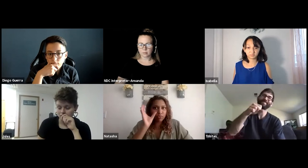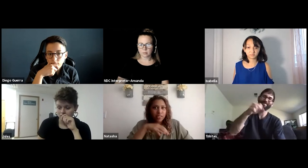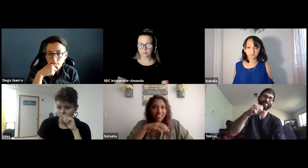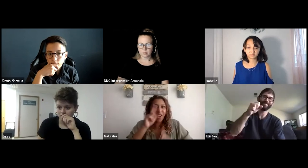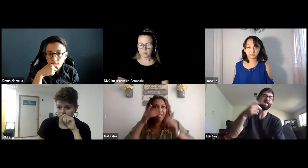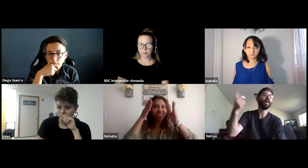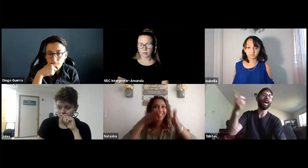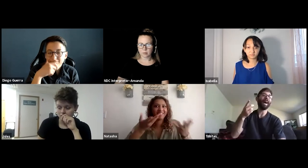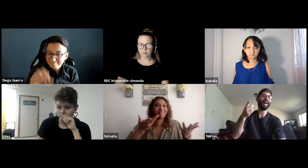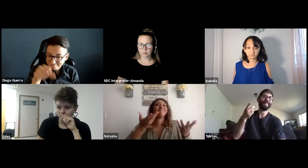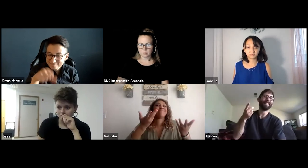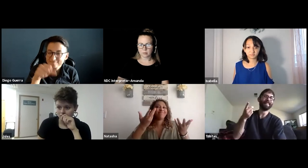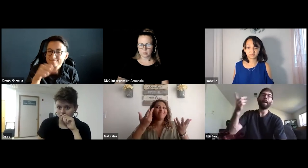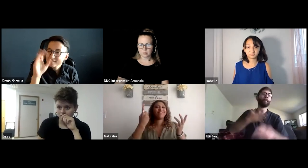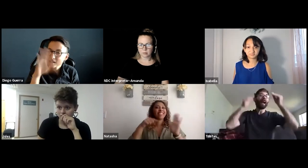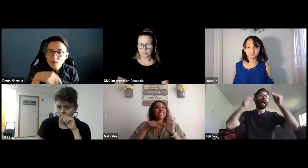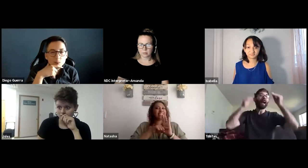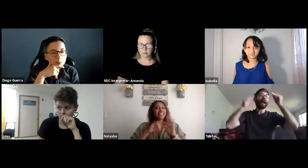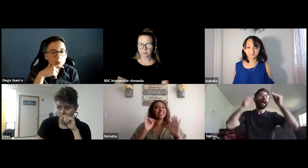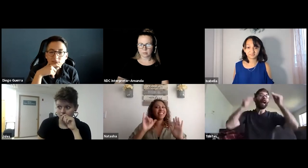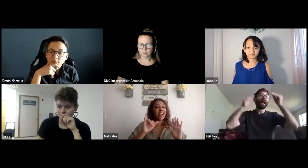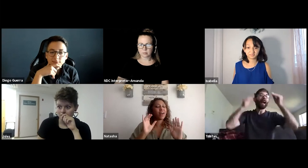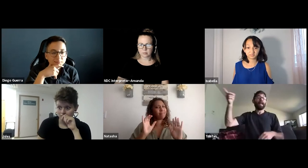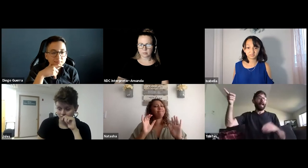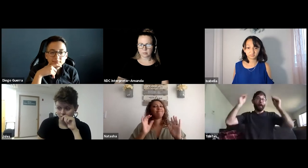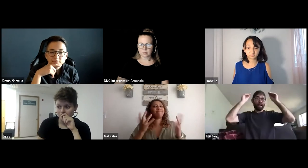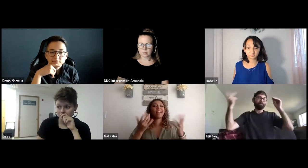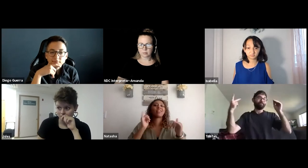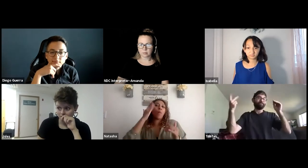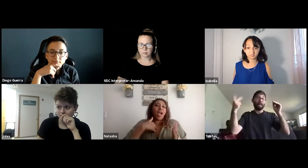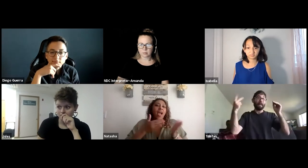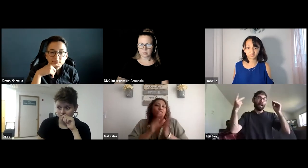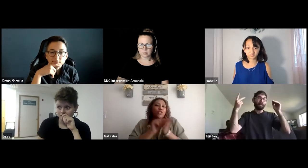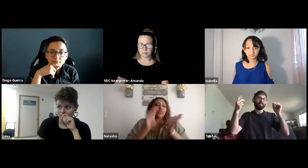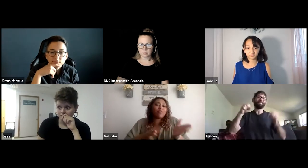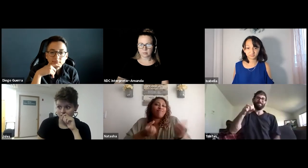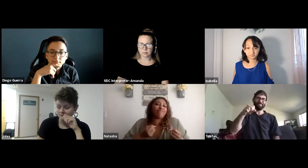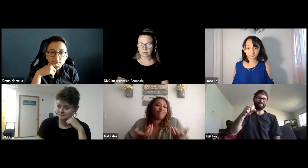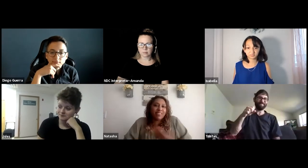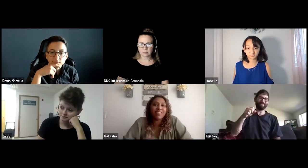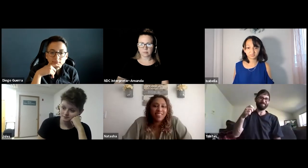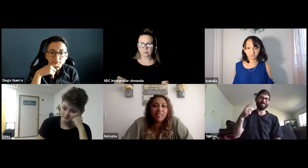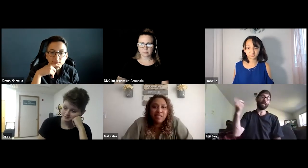I had to review the videos without an interpreter, which made it kind of difficult and tough. So that was a drawback. Yeah.